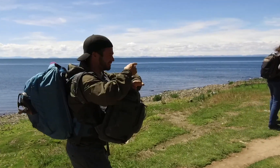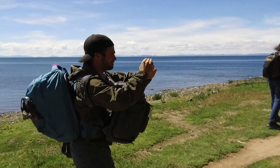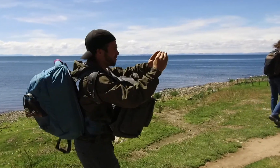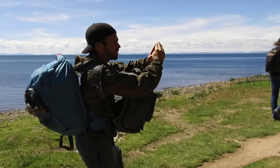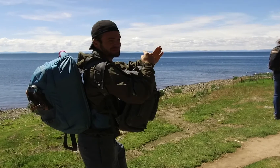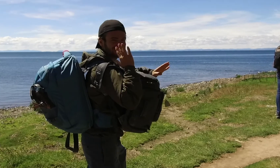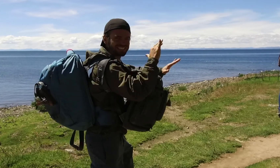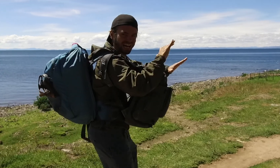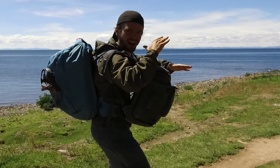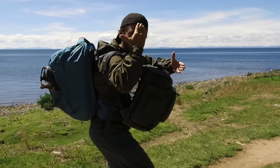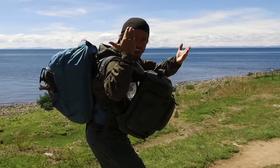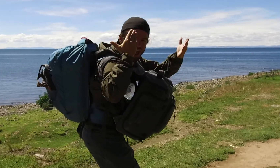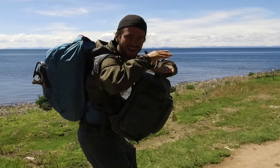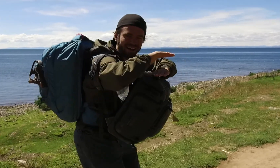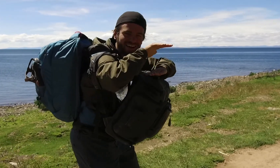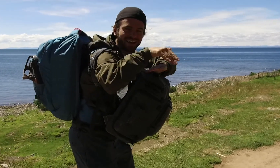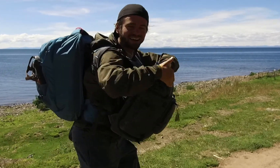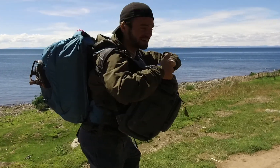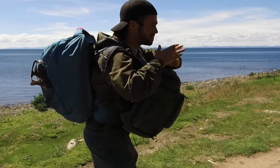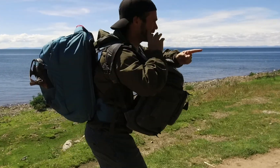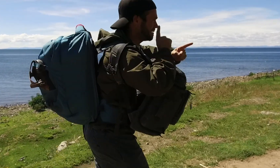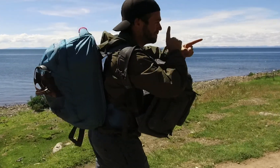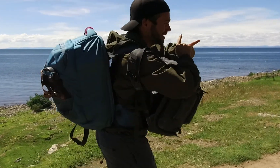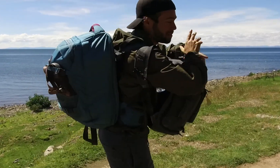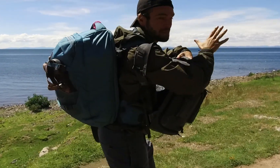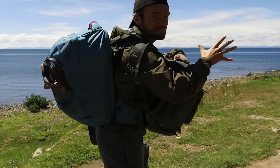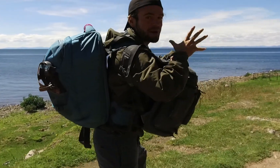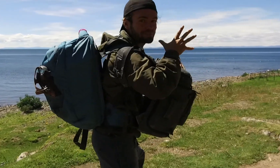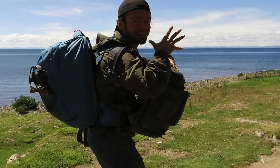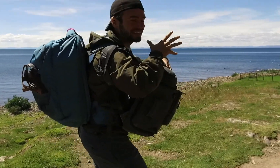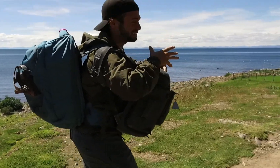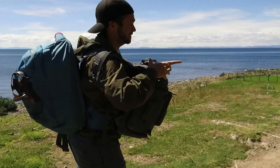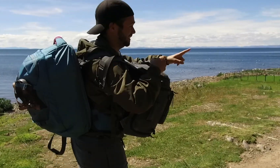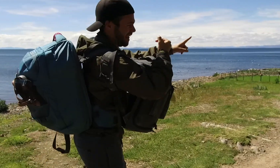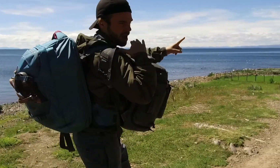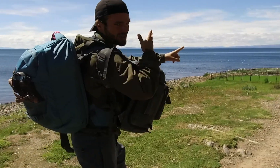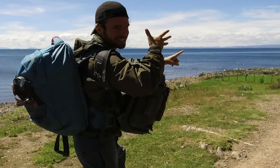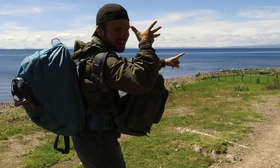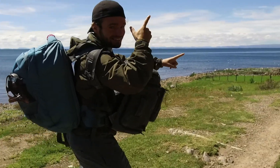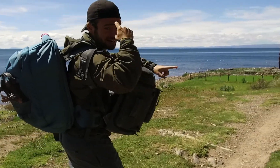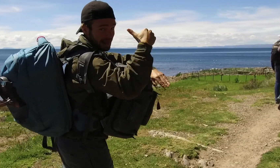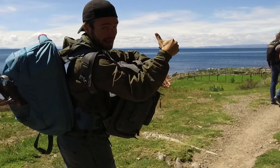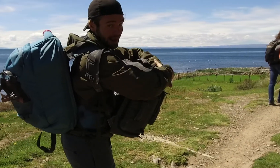We are thrilled to stay there for the night. We also look forward to meeting our mother. You see this local guy? He is our father for the night.